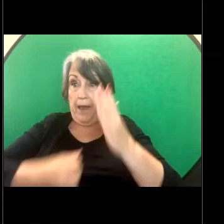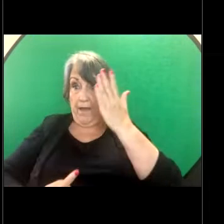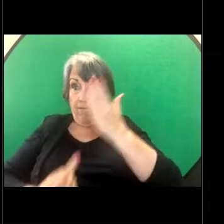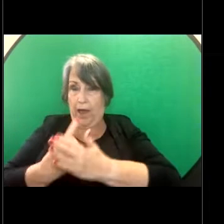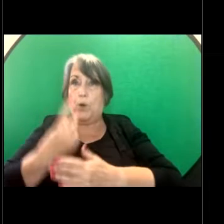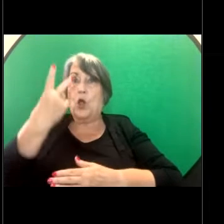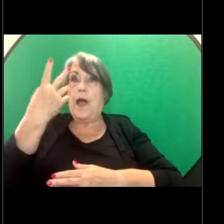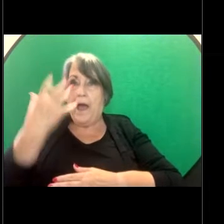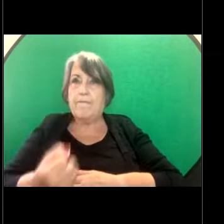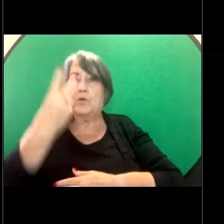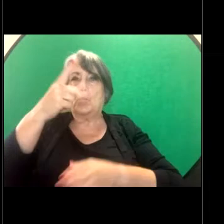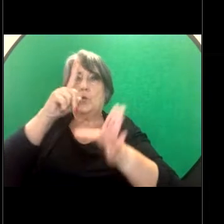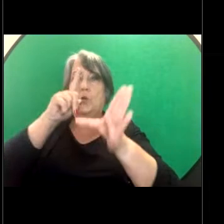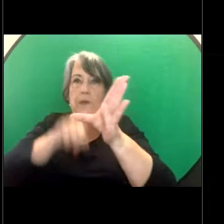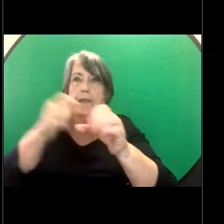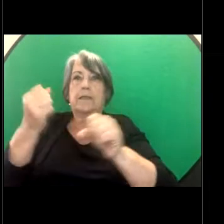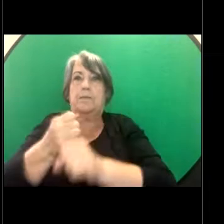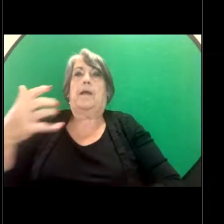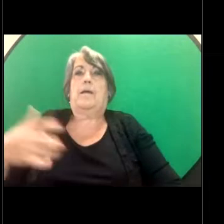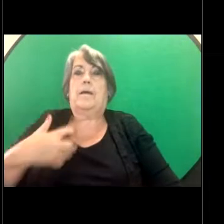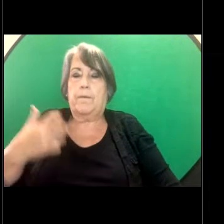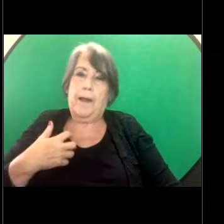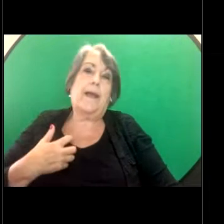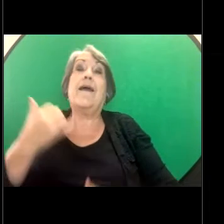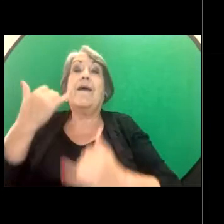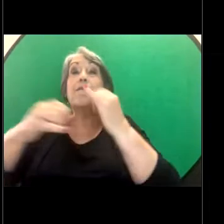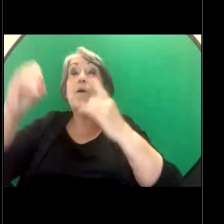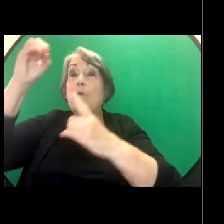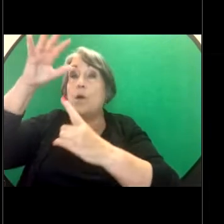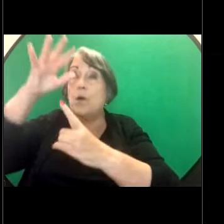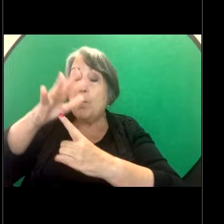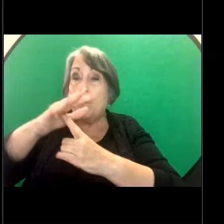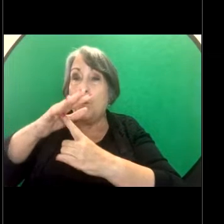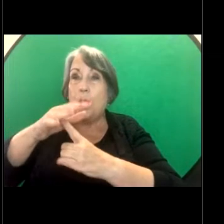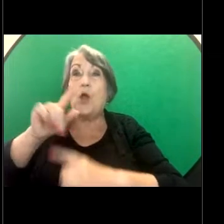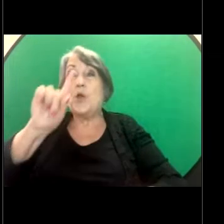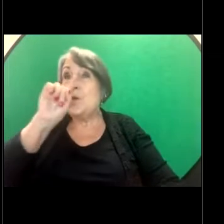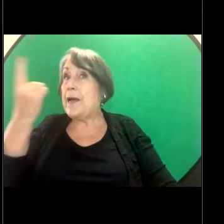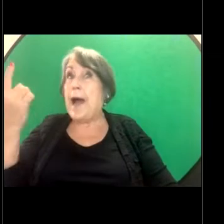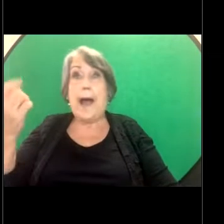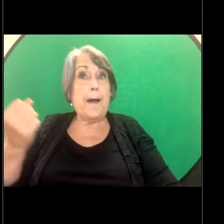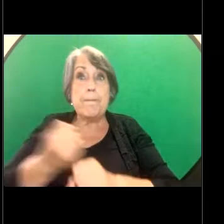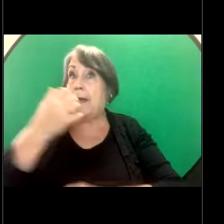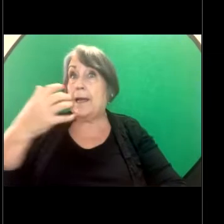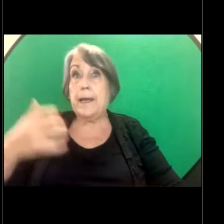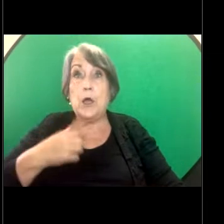So it's important to understand that you can't make a complaint to both of these